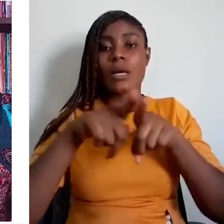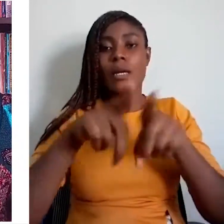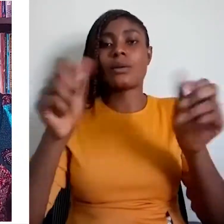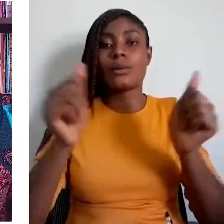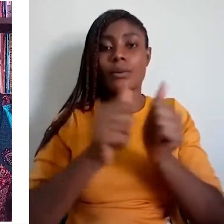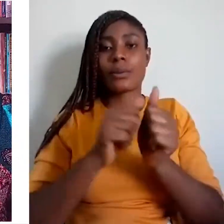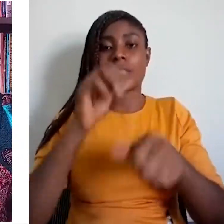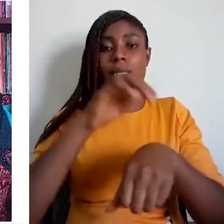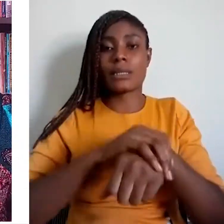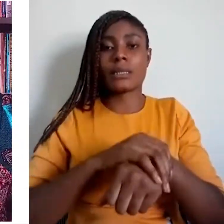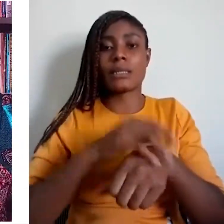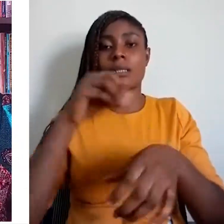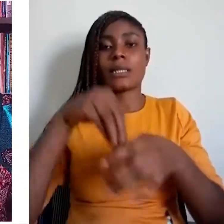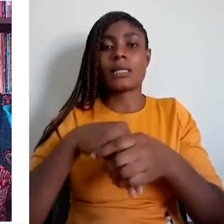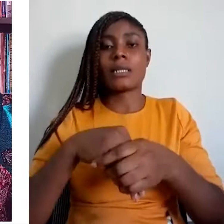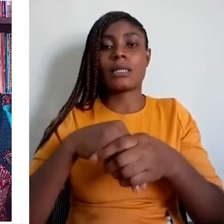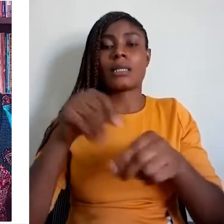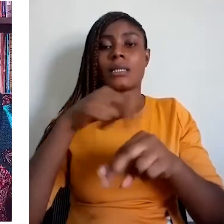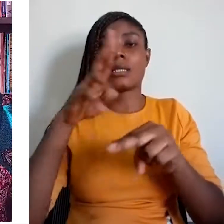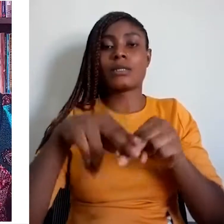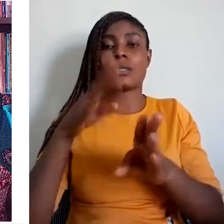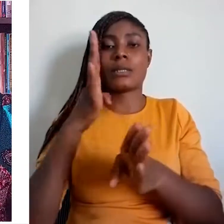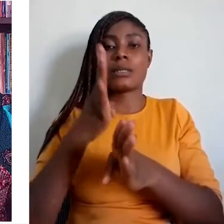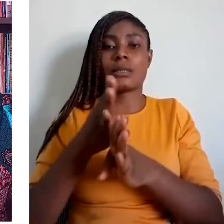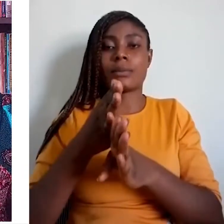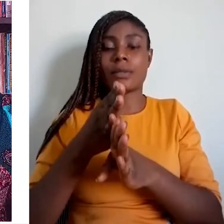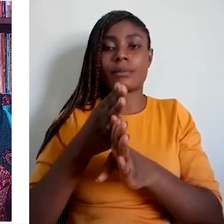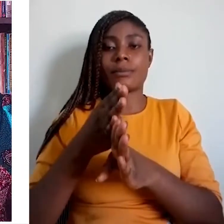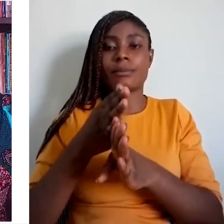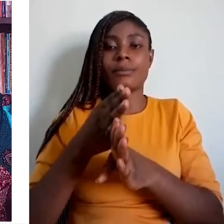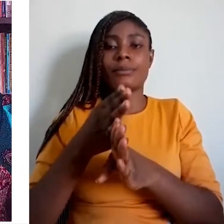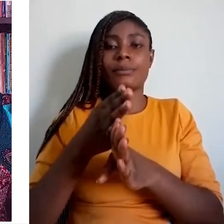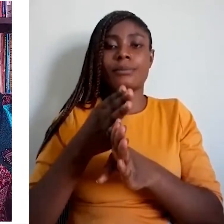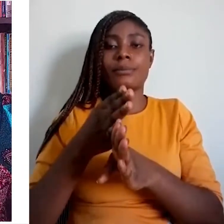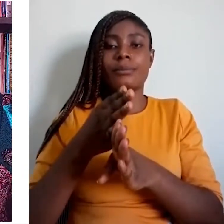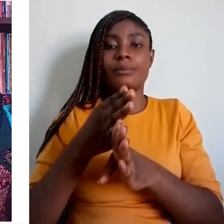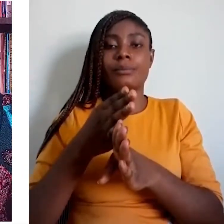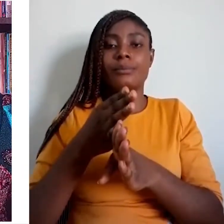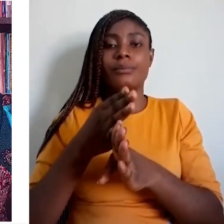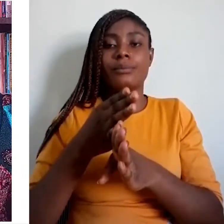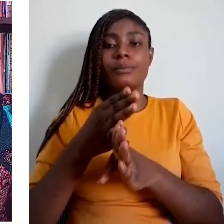Firstly, most of these languages do not have orthographies, neither are they developed